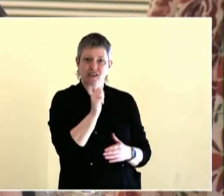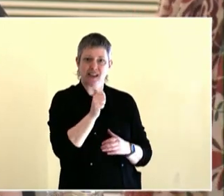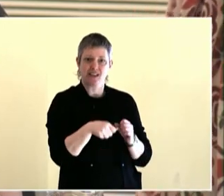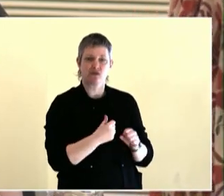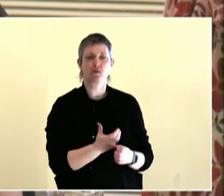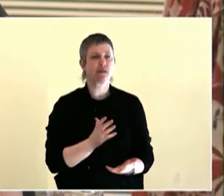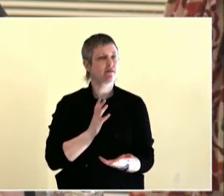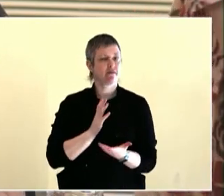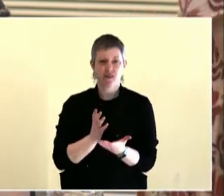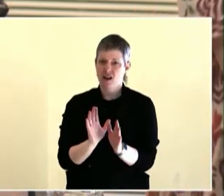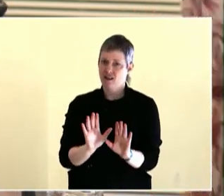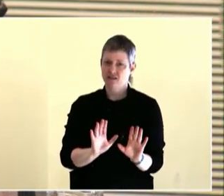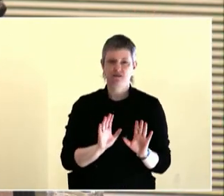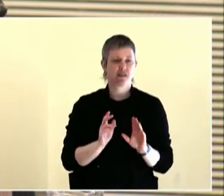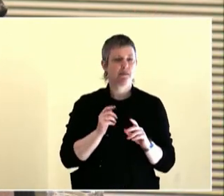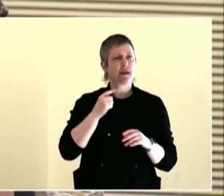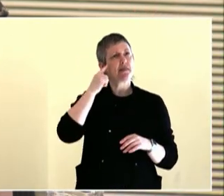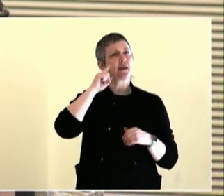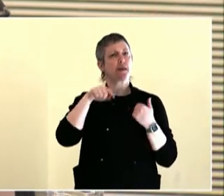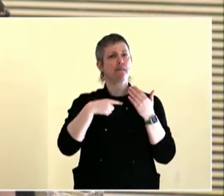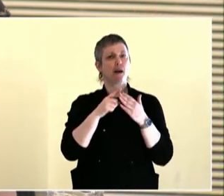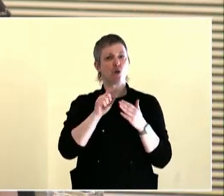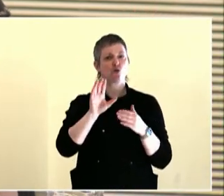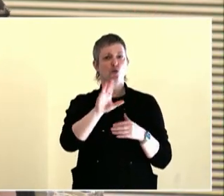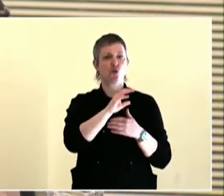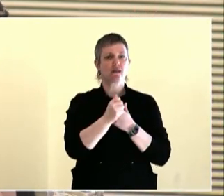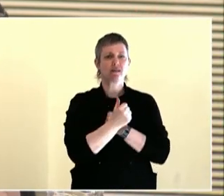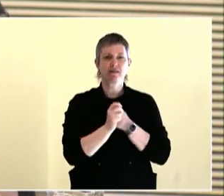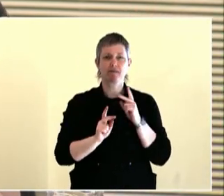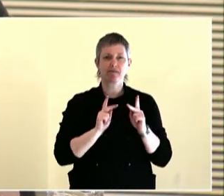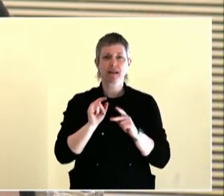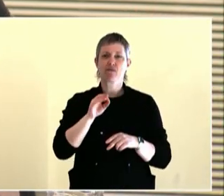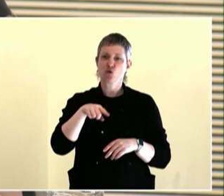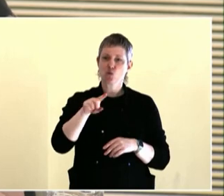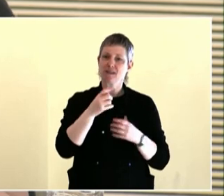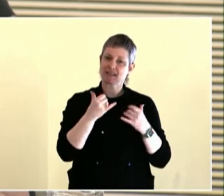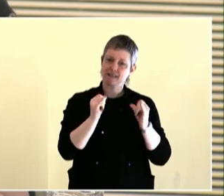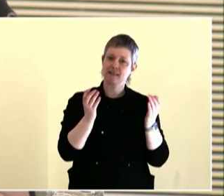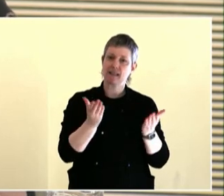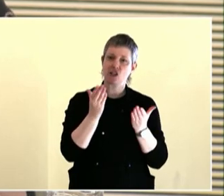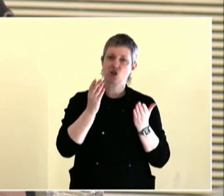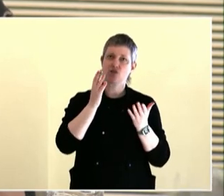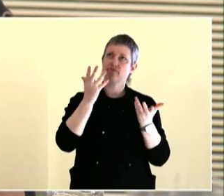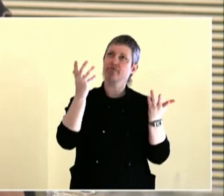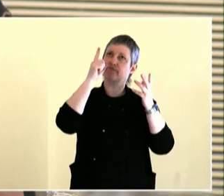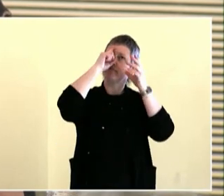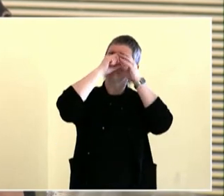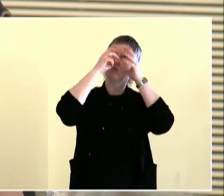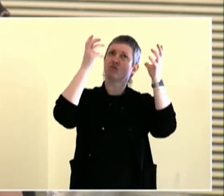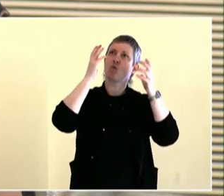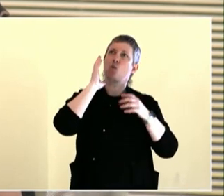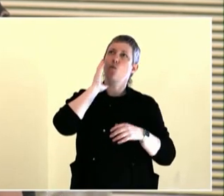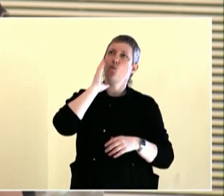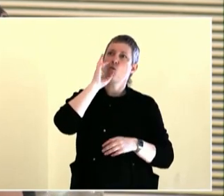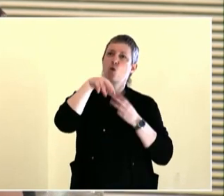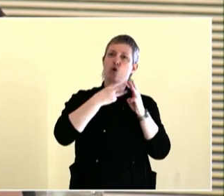this university, and we're so grateful for her friendship and leadership and wisdom.